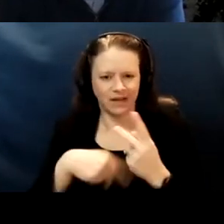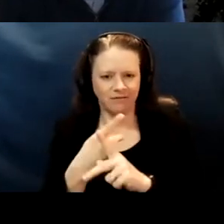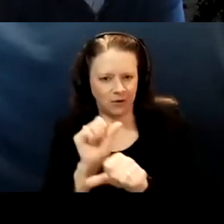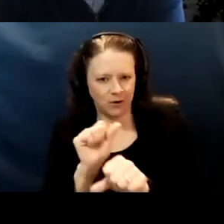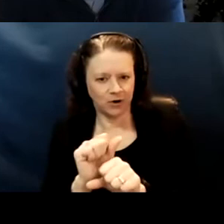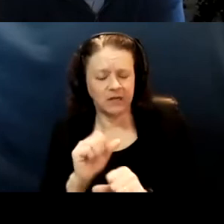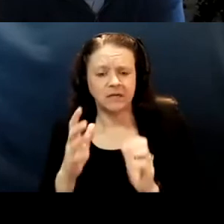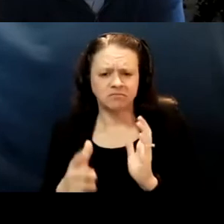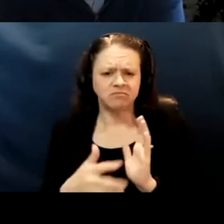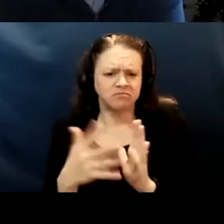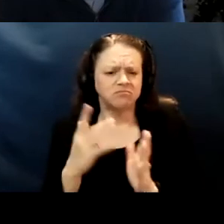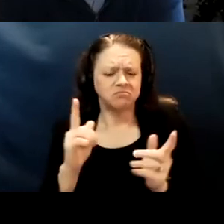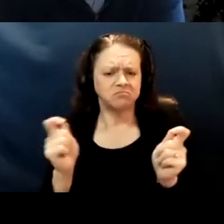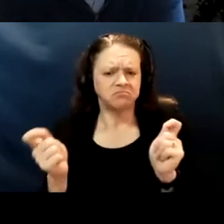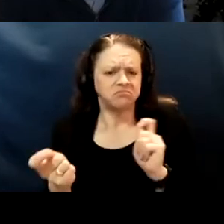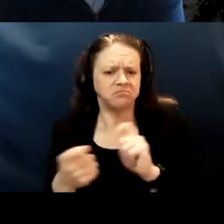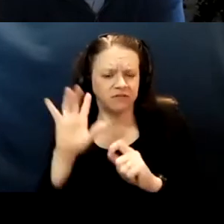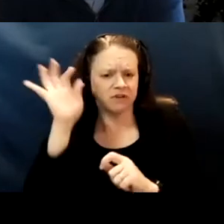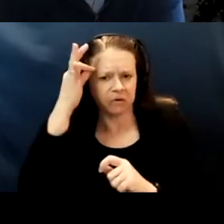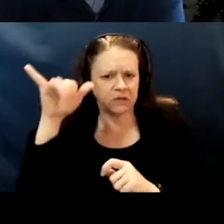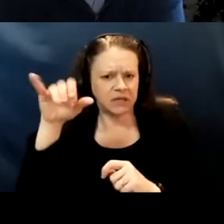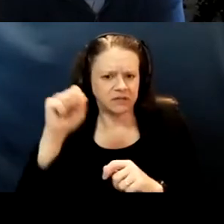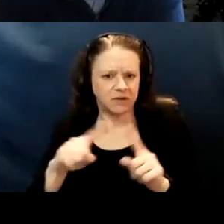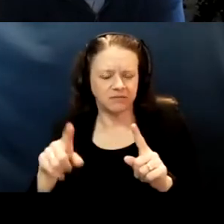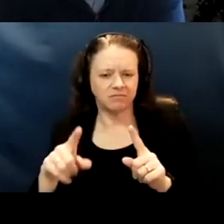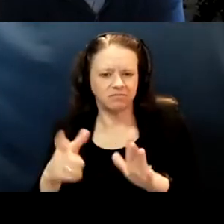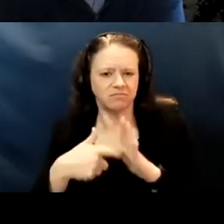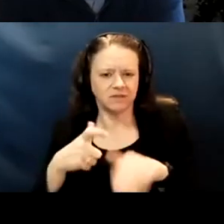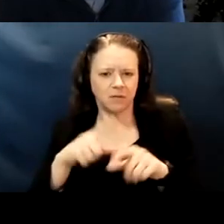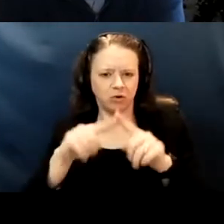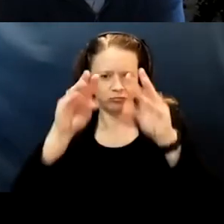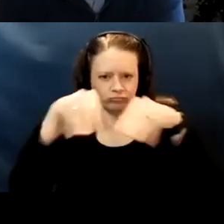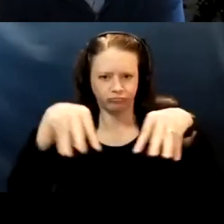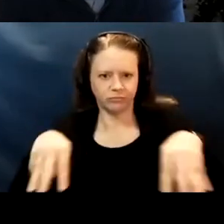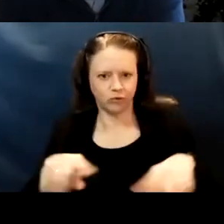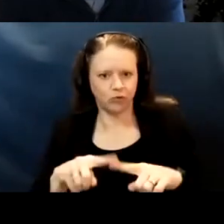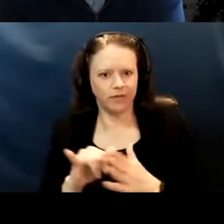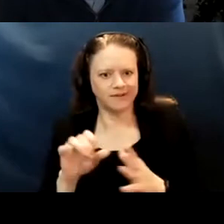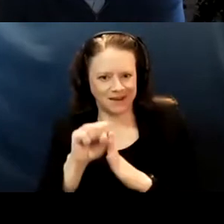but it'll take some time to trickle down to the states. And I will also say just that